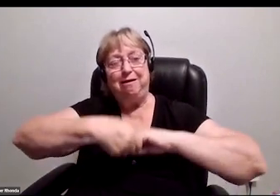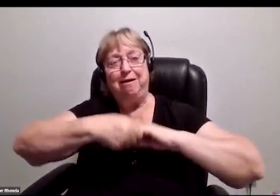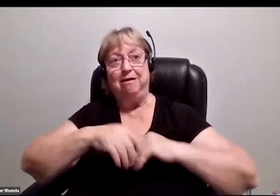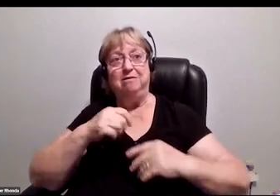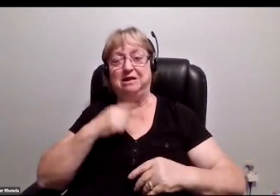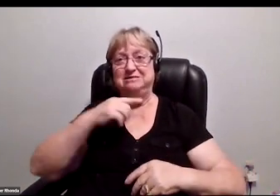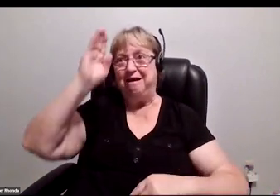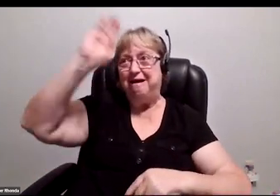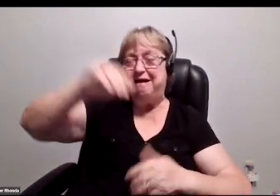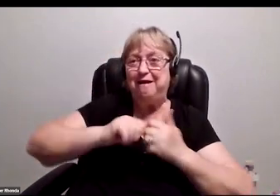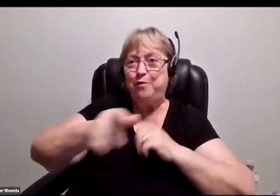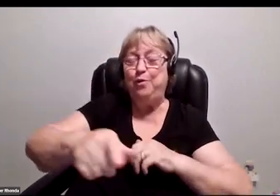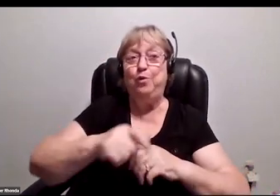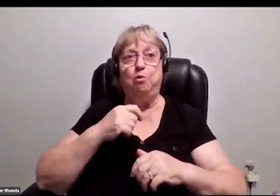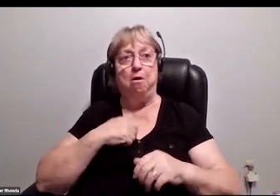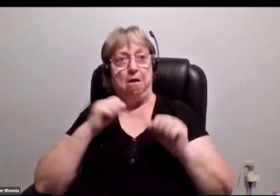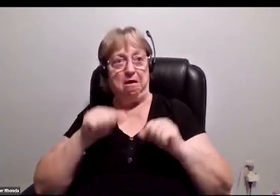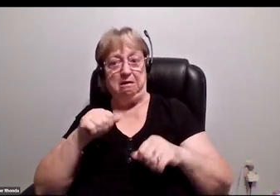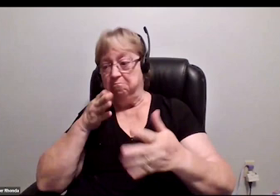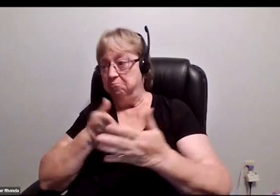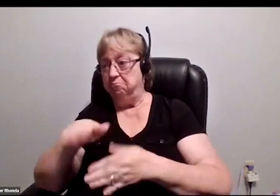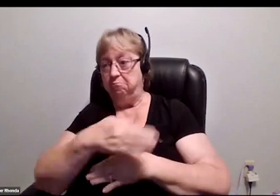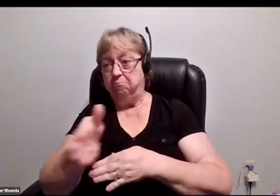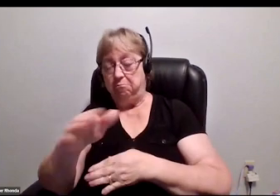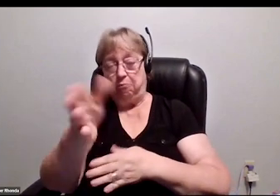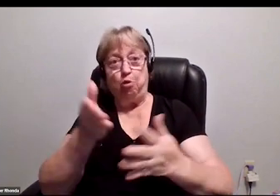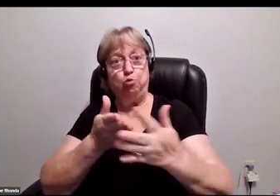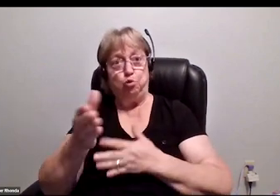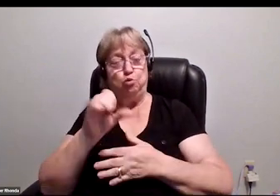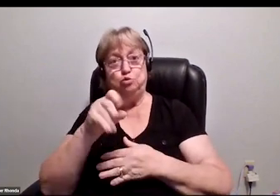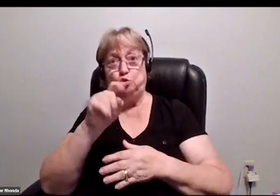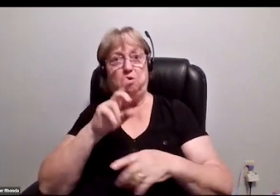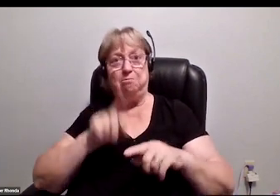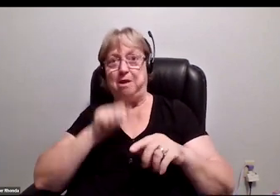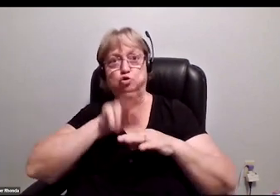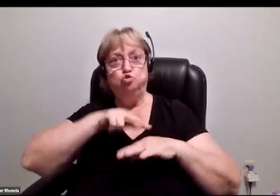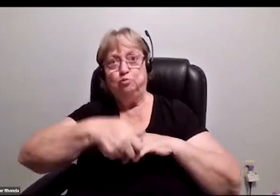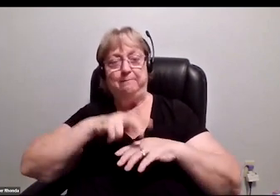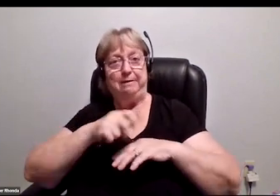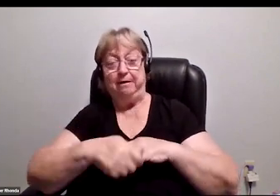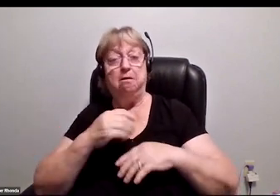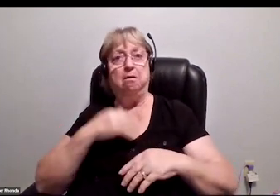I can navigate the studio without tripping over wires because I have my cane. I know where the vocal booth is.